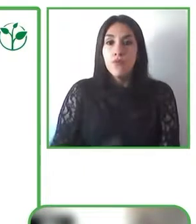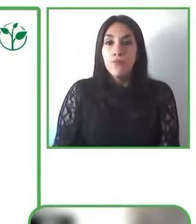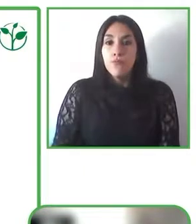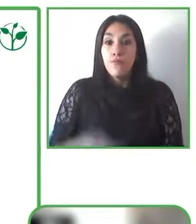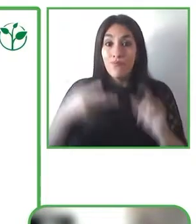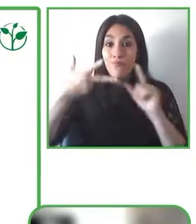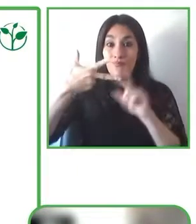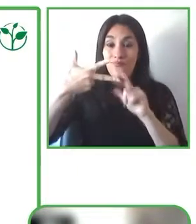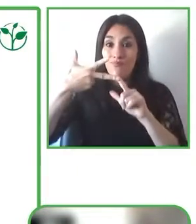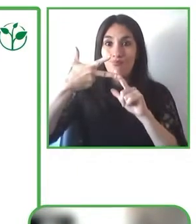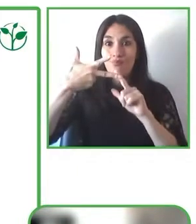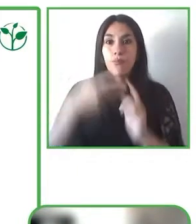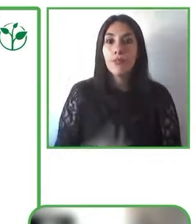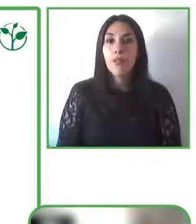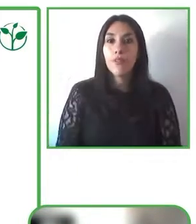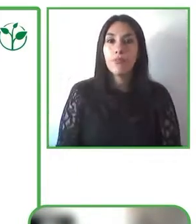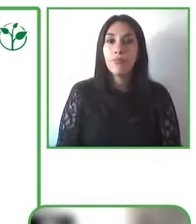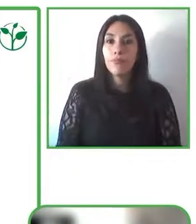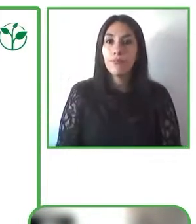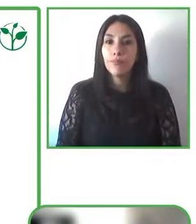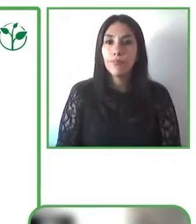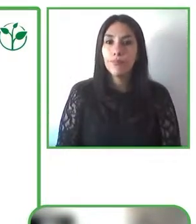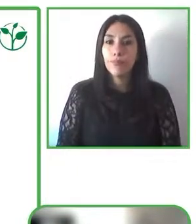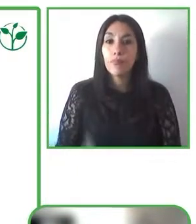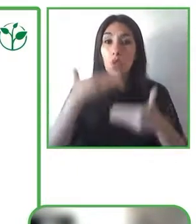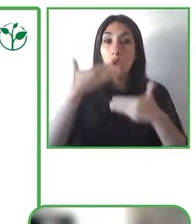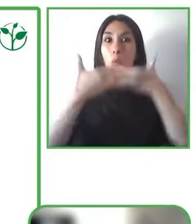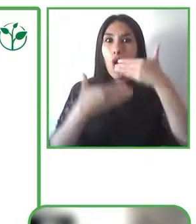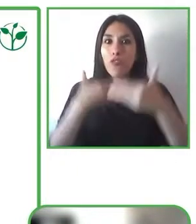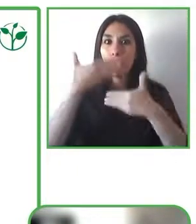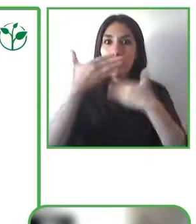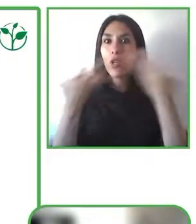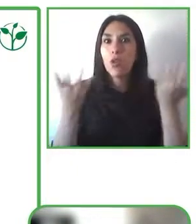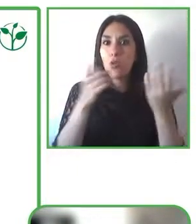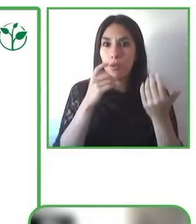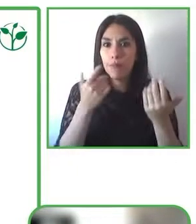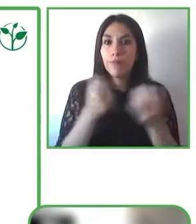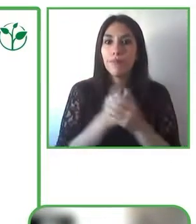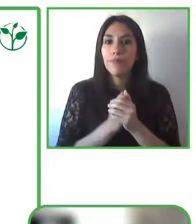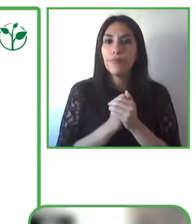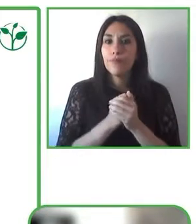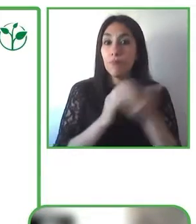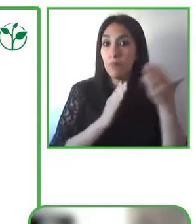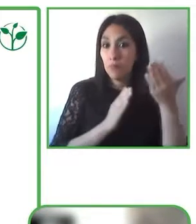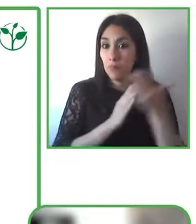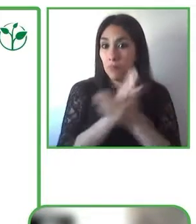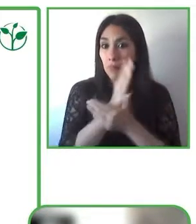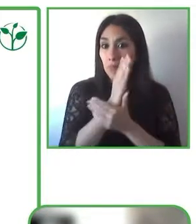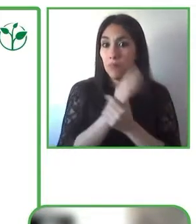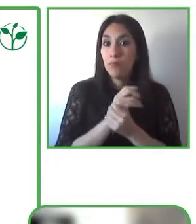so, who can actually use GARI? Well it's pretty obvious hopefully from what I’ve indicated already